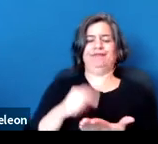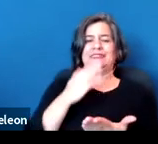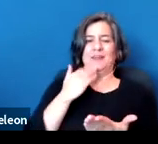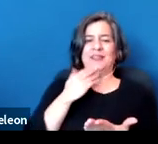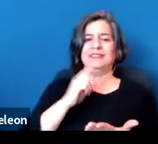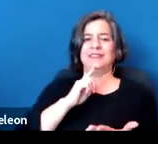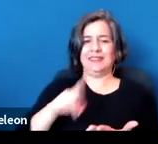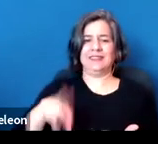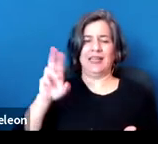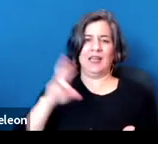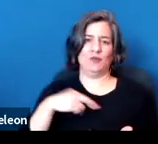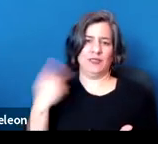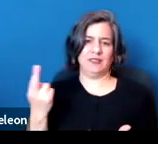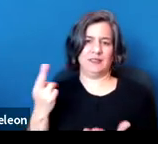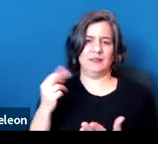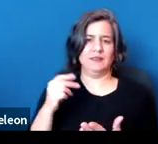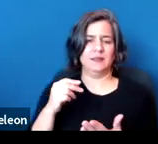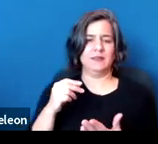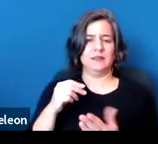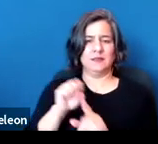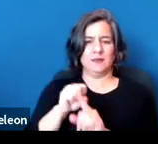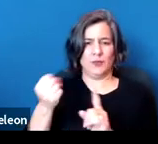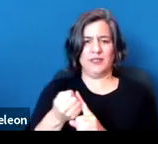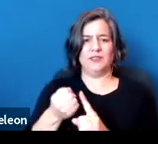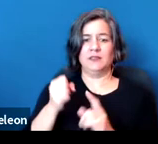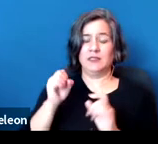that increases the risk of severe illness from COVID-19.